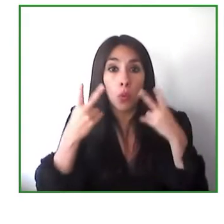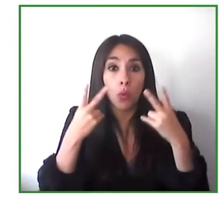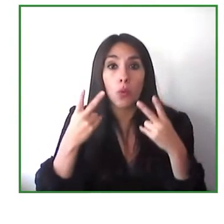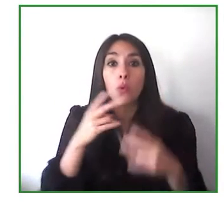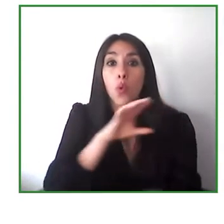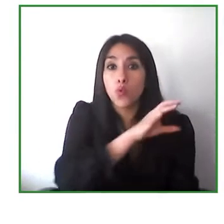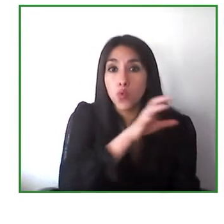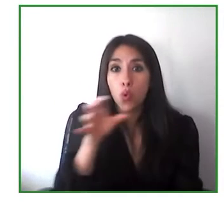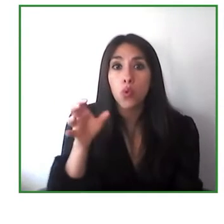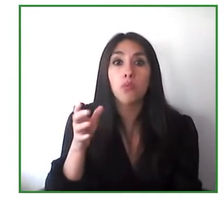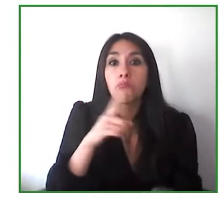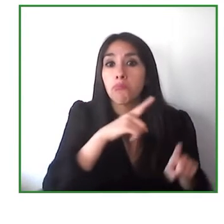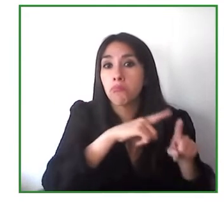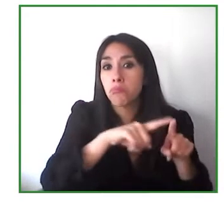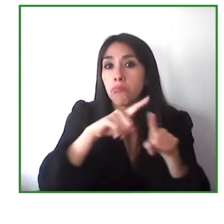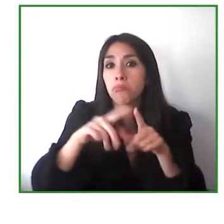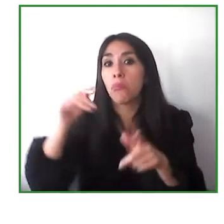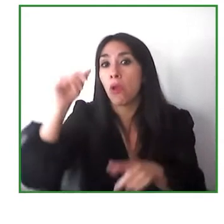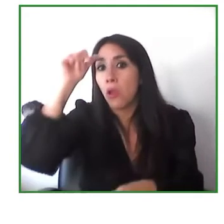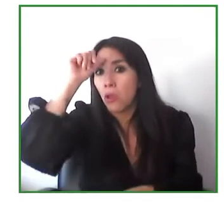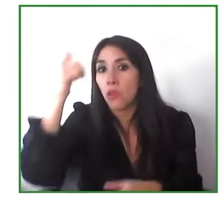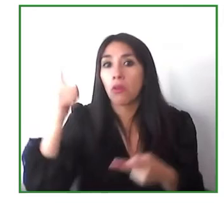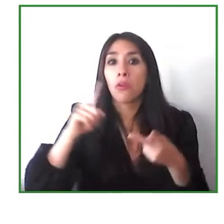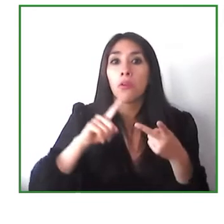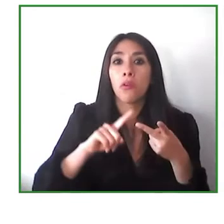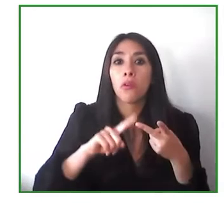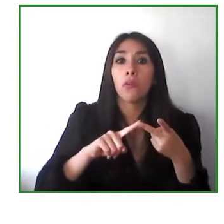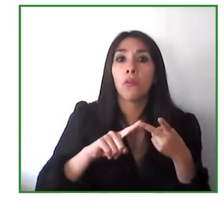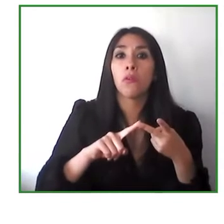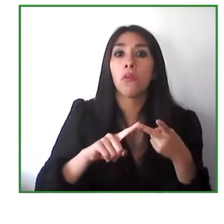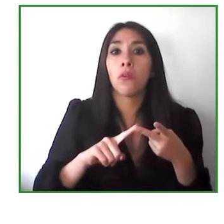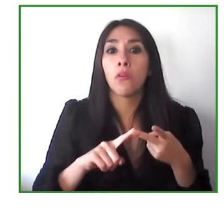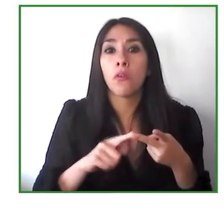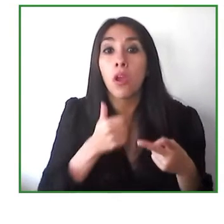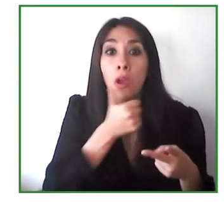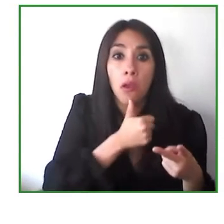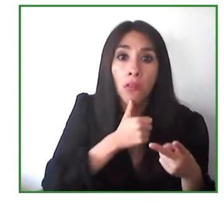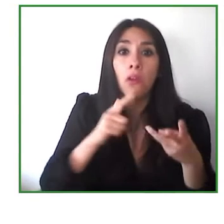from ethiopia from the united states india argentina brazil chile